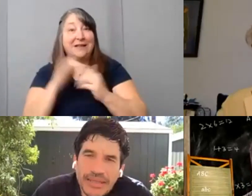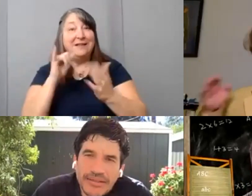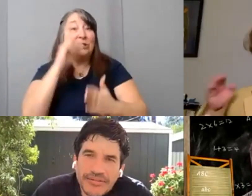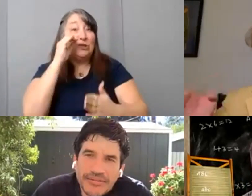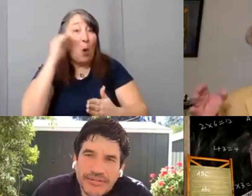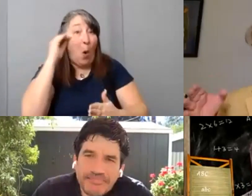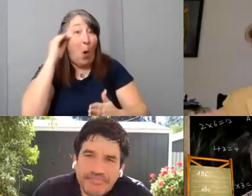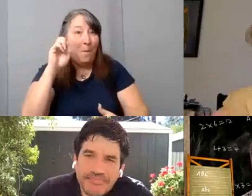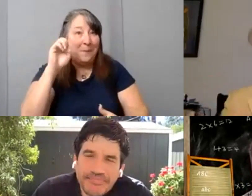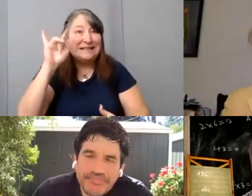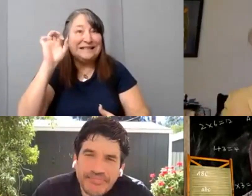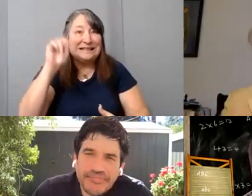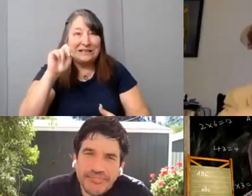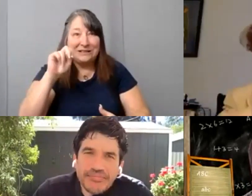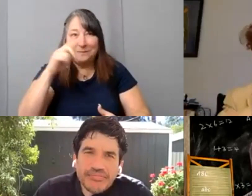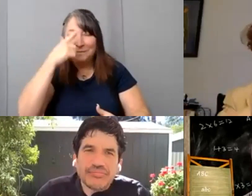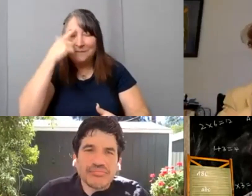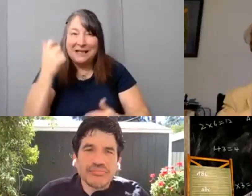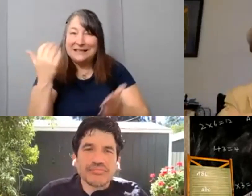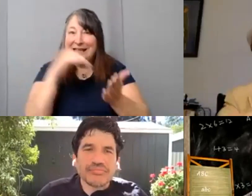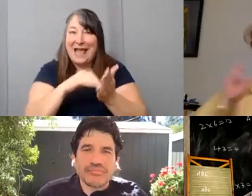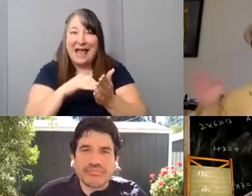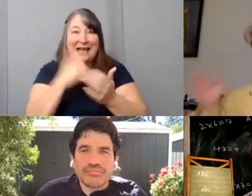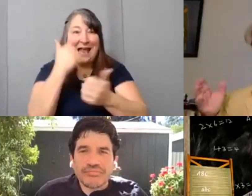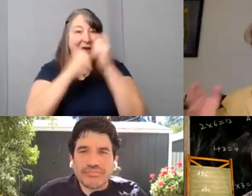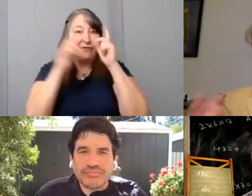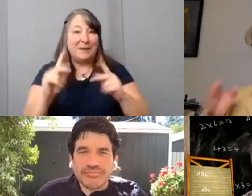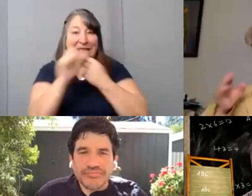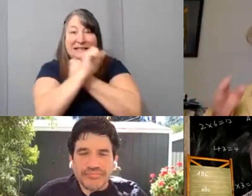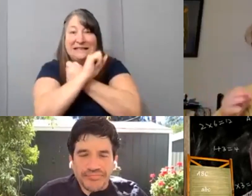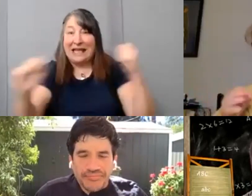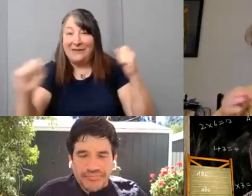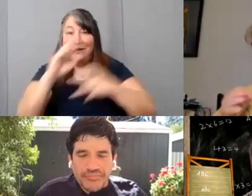So again because we… The safety of everybody from all over the world. That is the top priority.